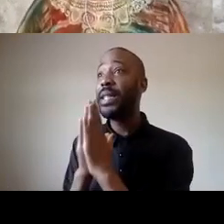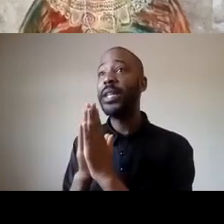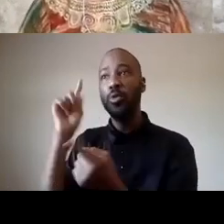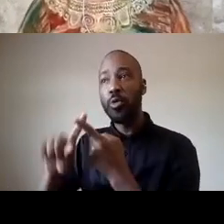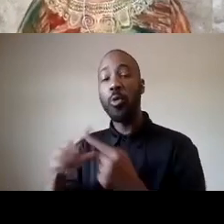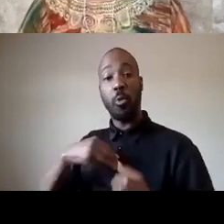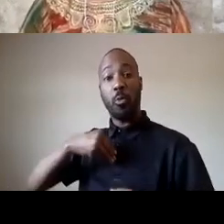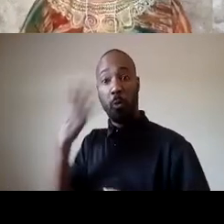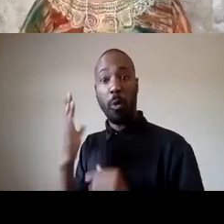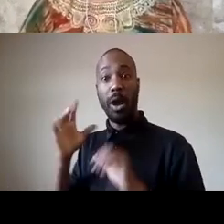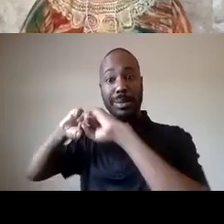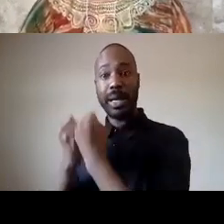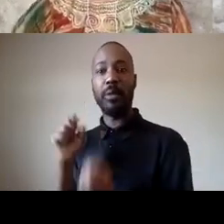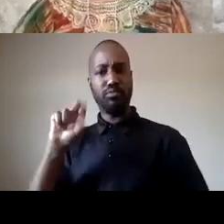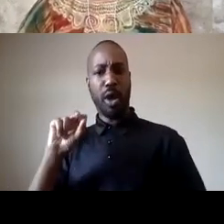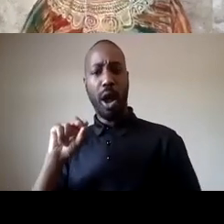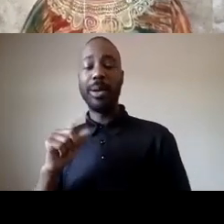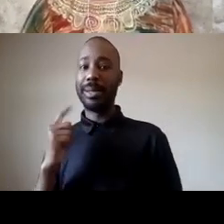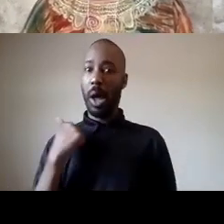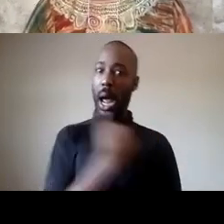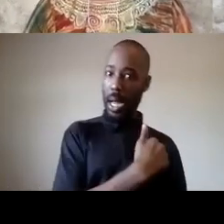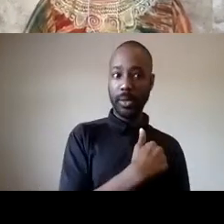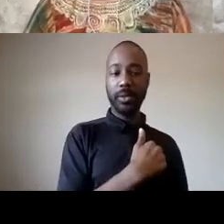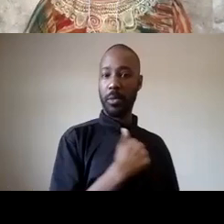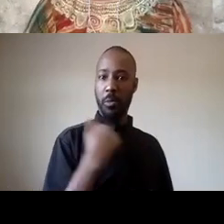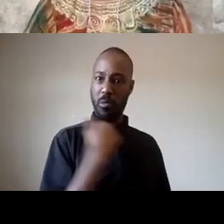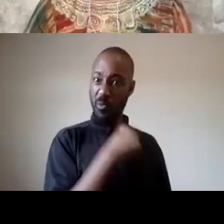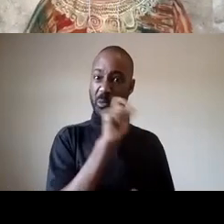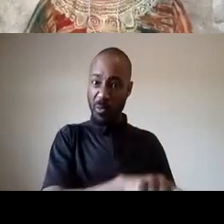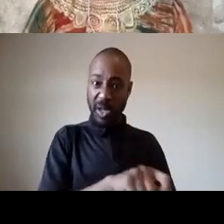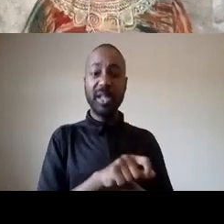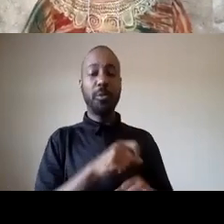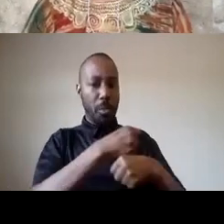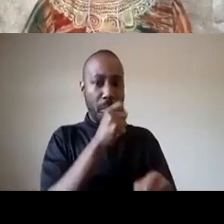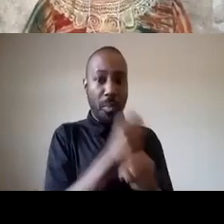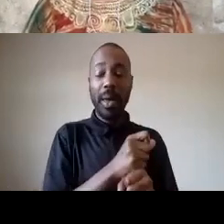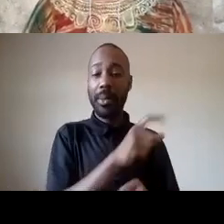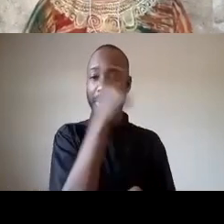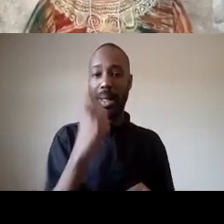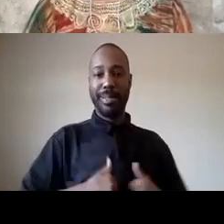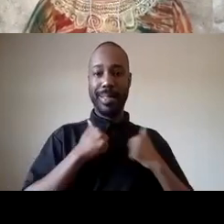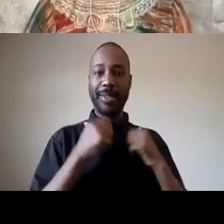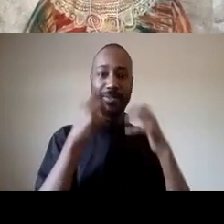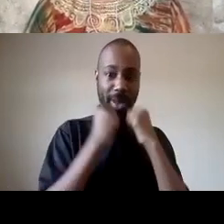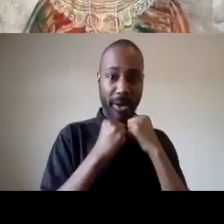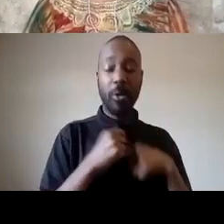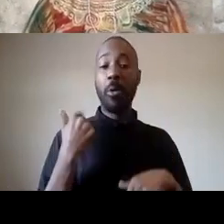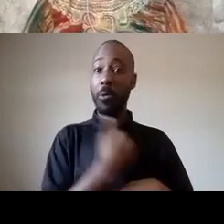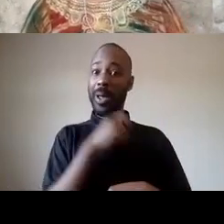we need to make black lives matter we need to step into our sacred duty and then we need to make demands of the existing system